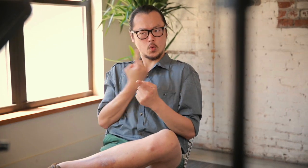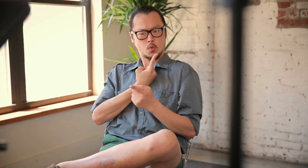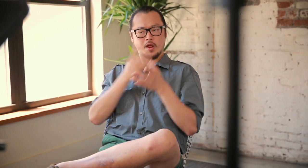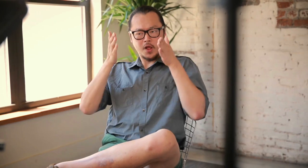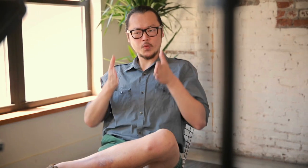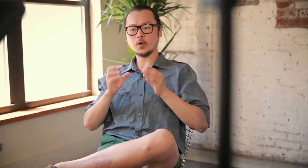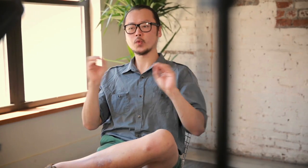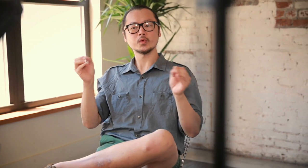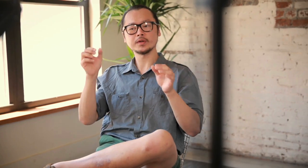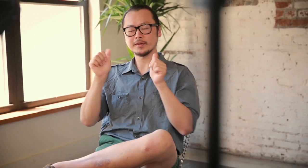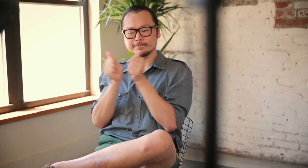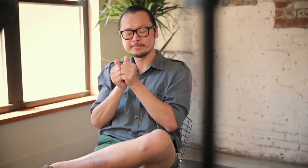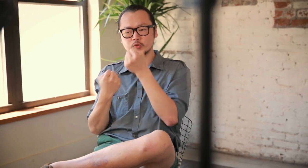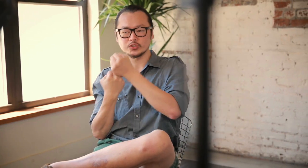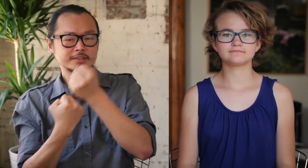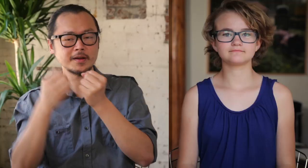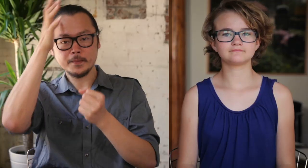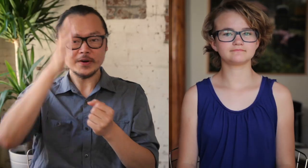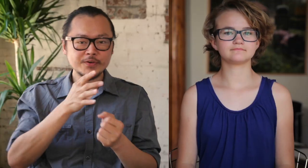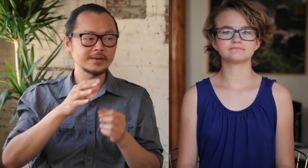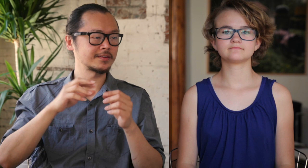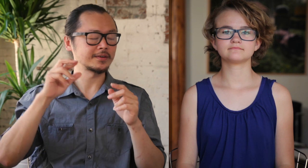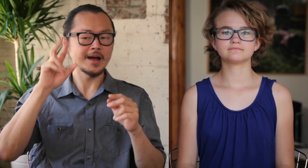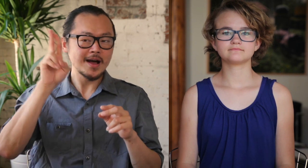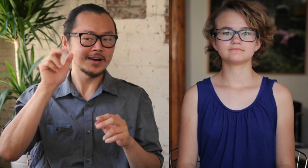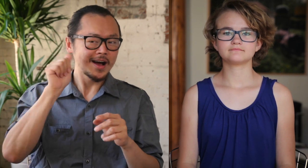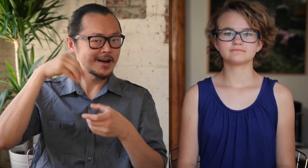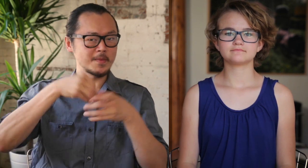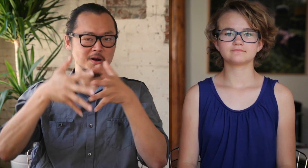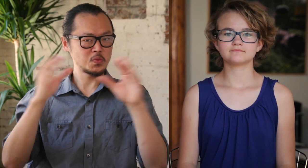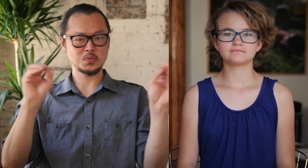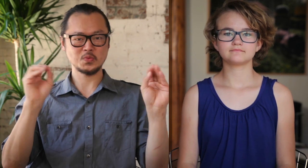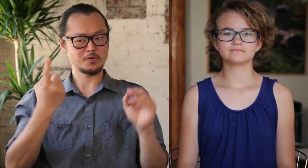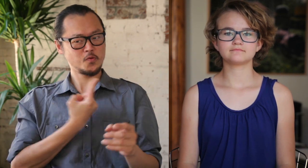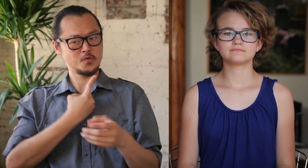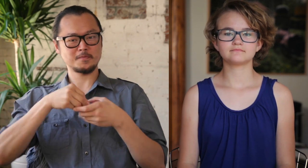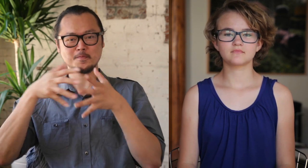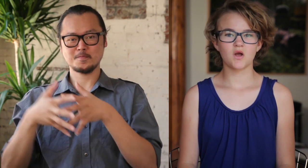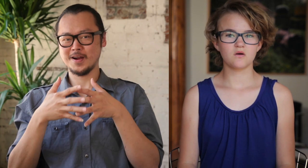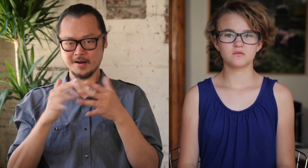Being alone, without parental support or any family support, in America.